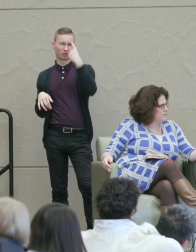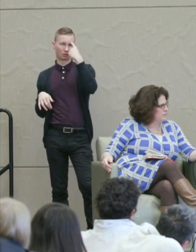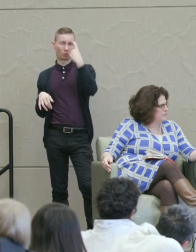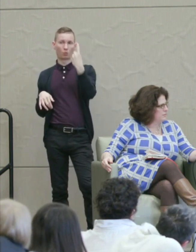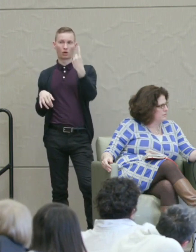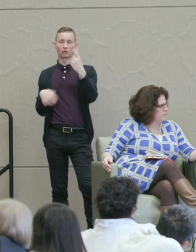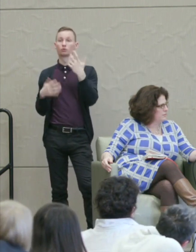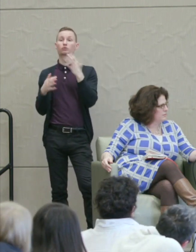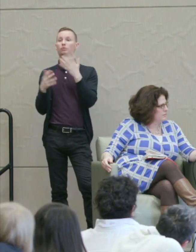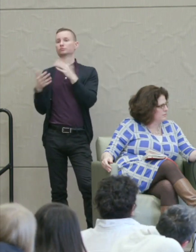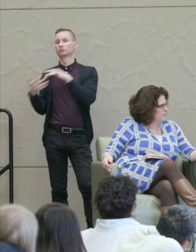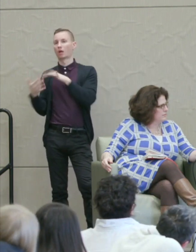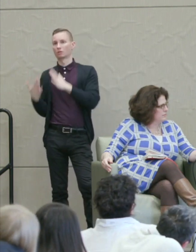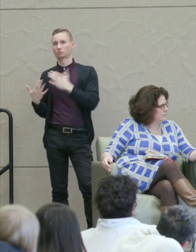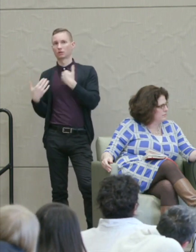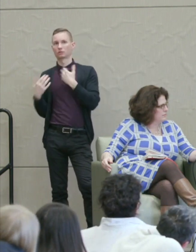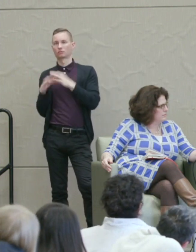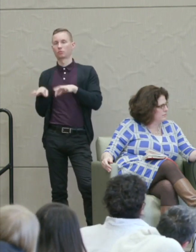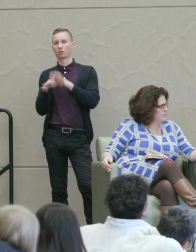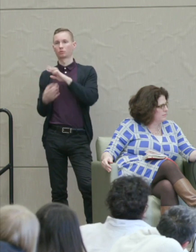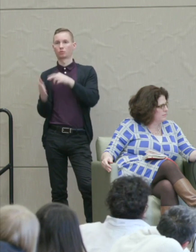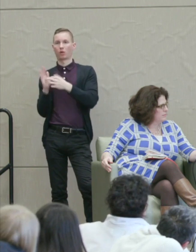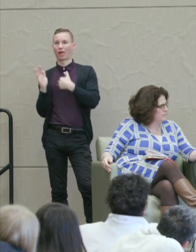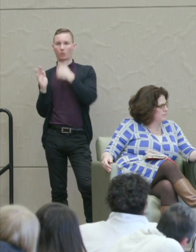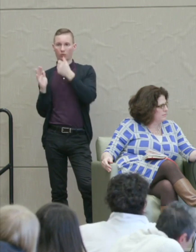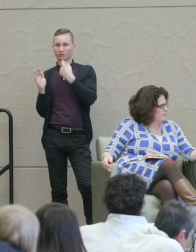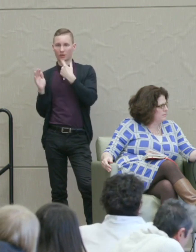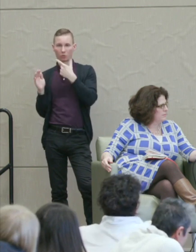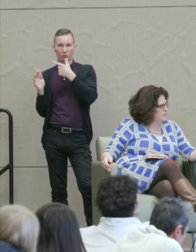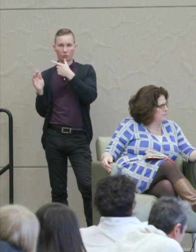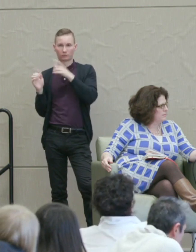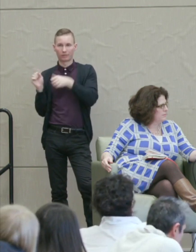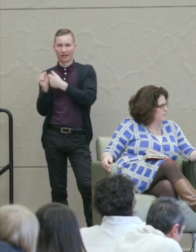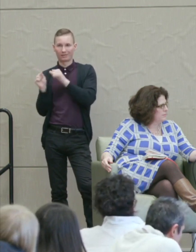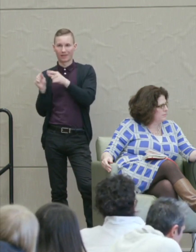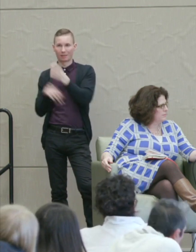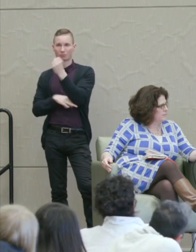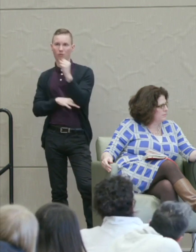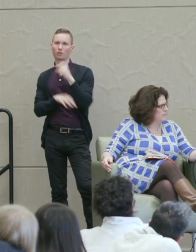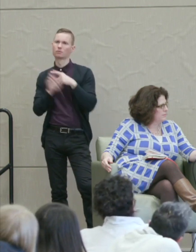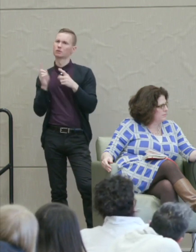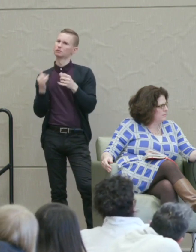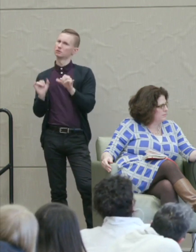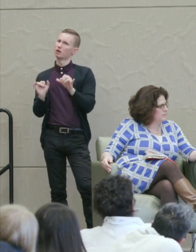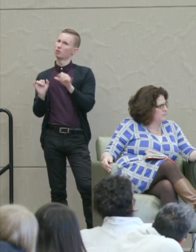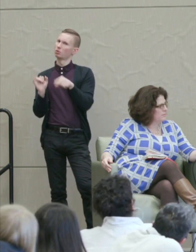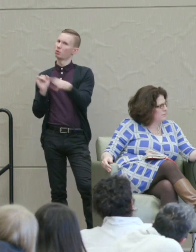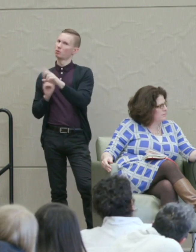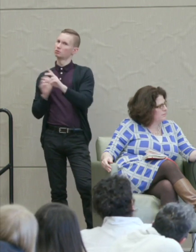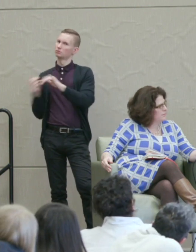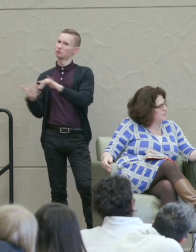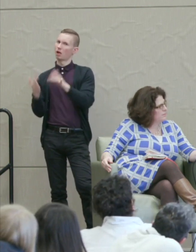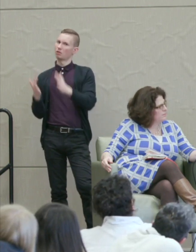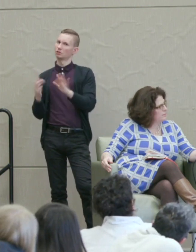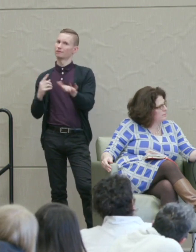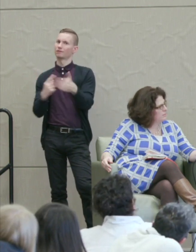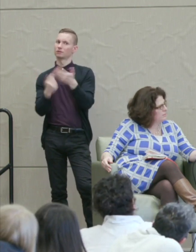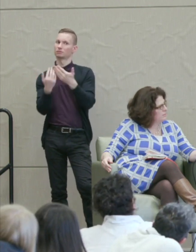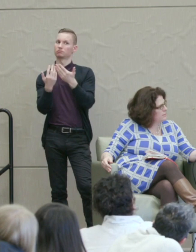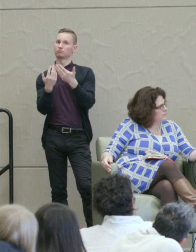have played a role in this. And I won't name the ones who were behind this movement. But they certainly have convinced the public very powerfully.